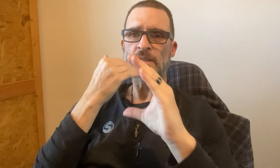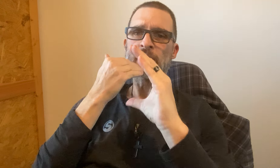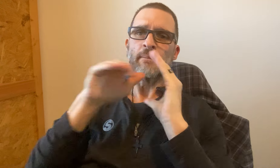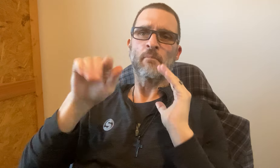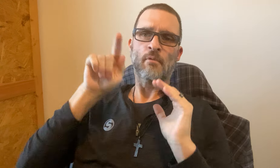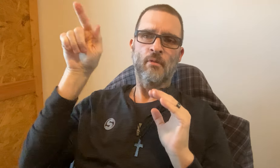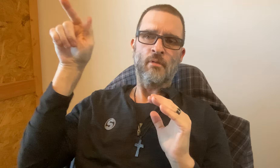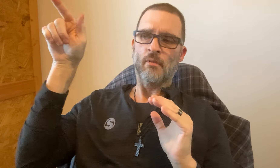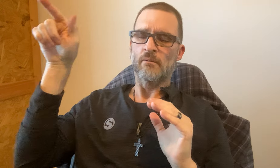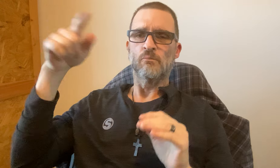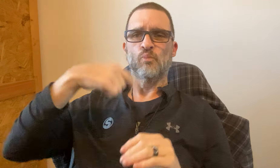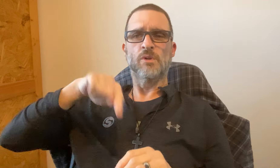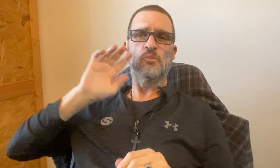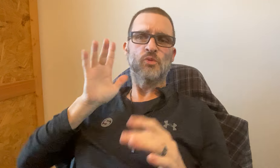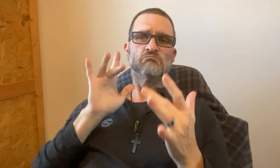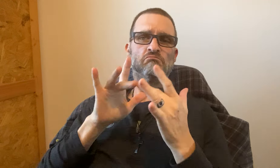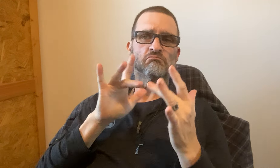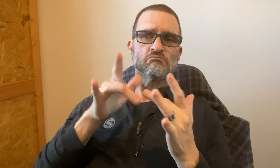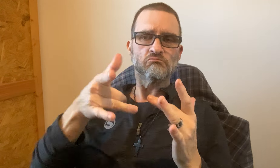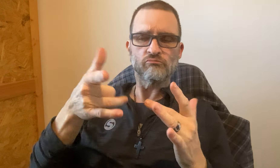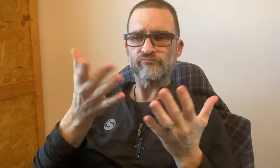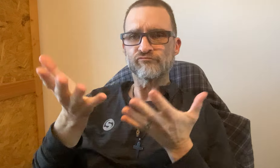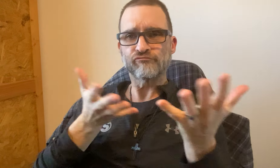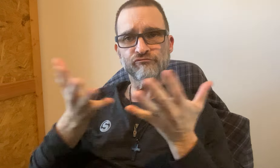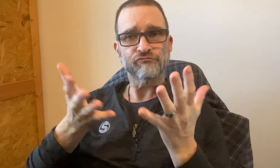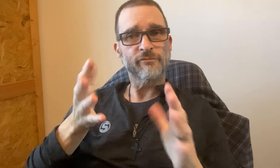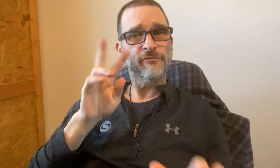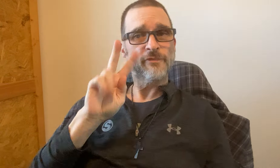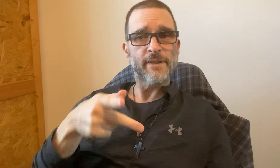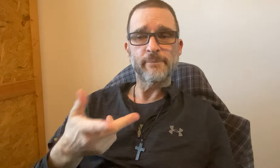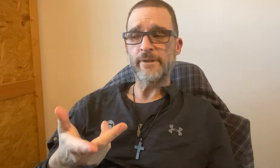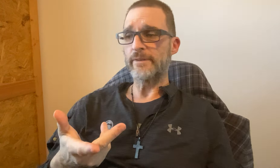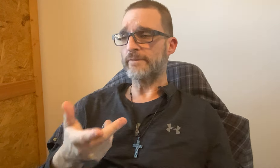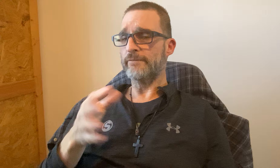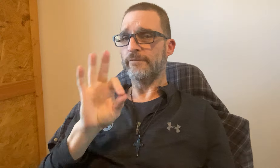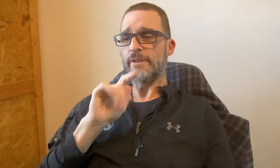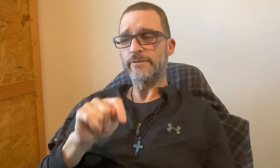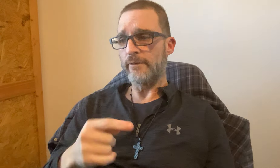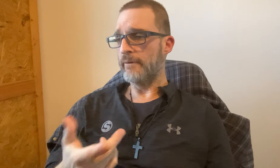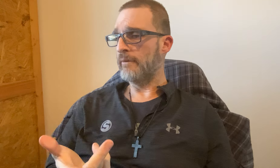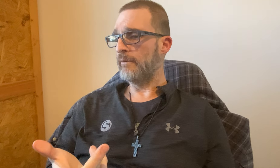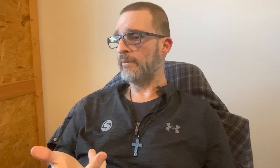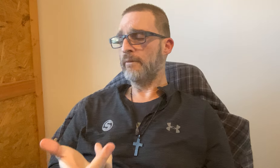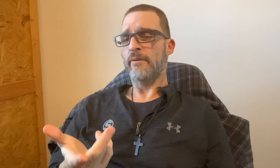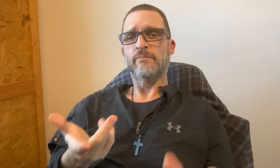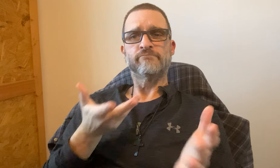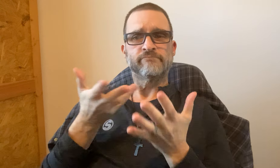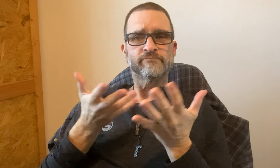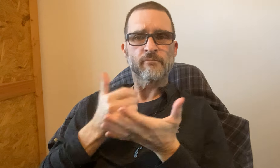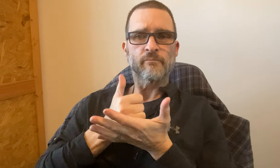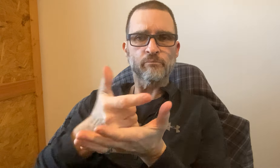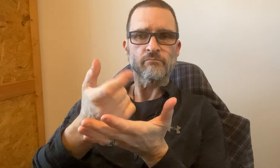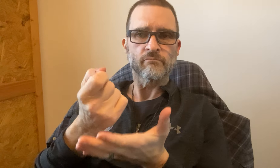Or email -- we will contact you and talk with you on VP, FaceTime